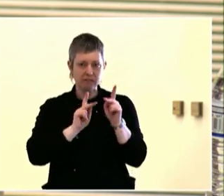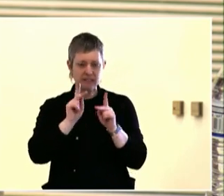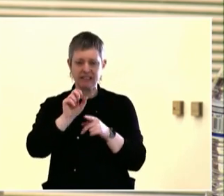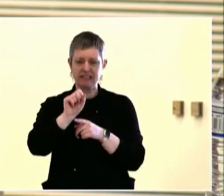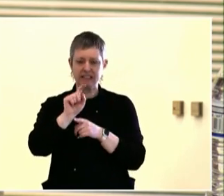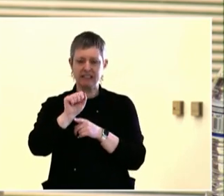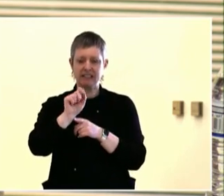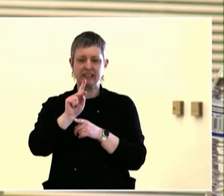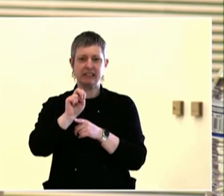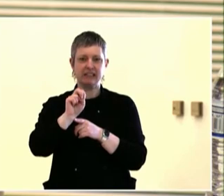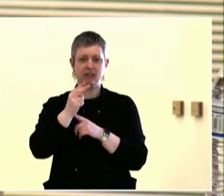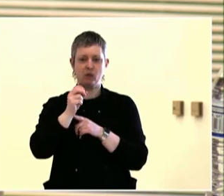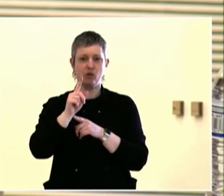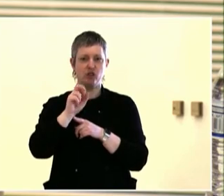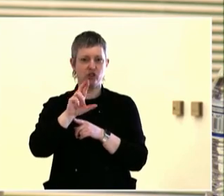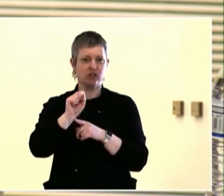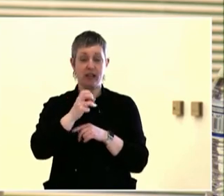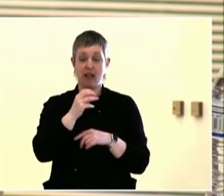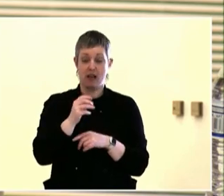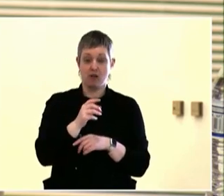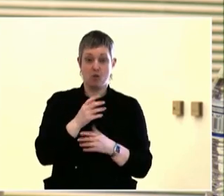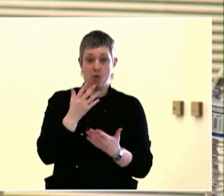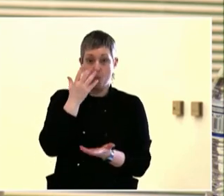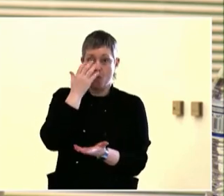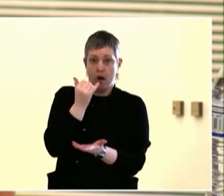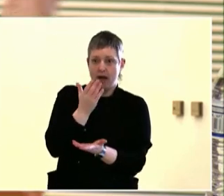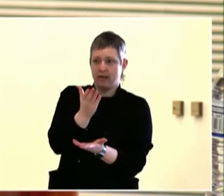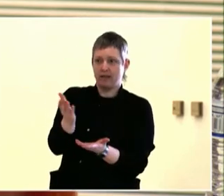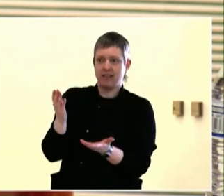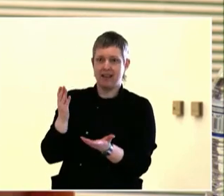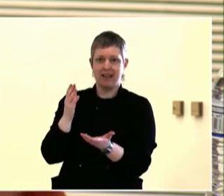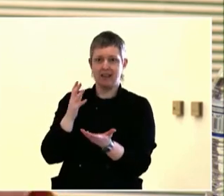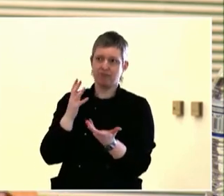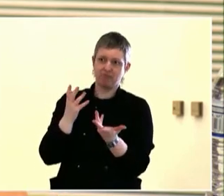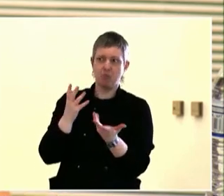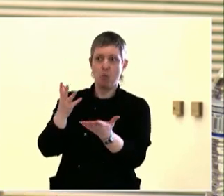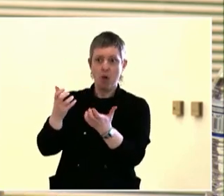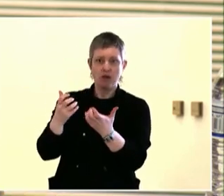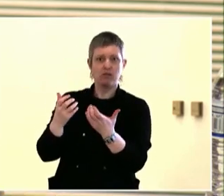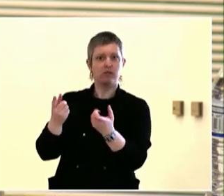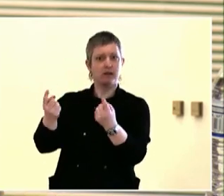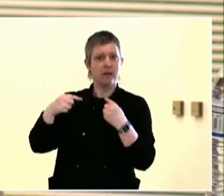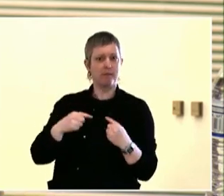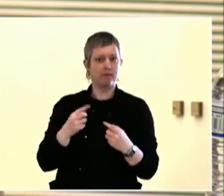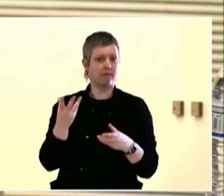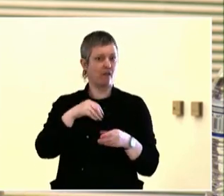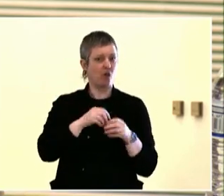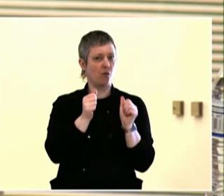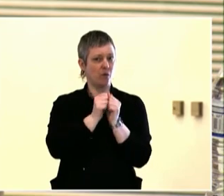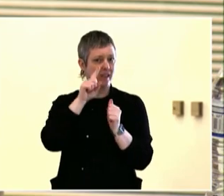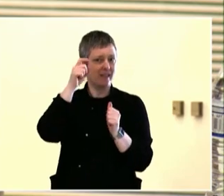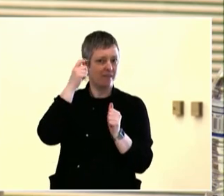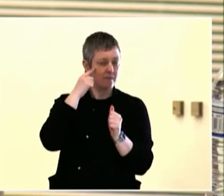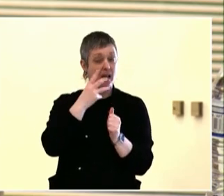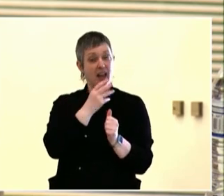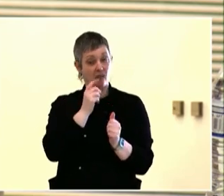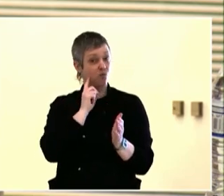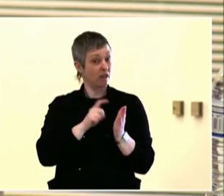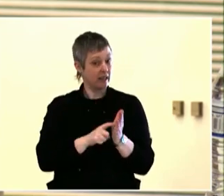One of the things that's notable about Portland, you have overhauled your city government in rapid time. I've never seen anything move